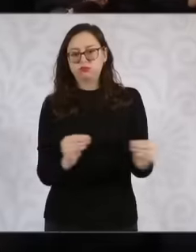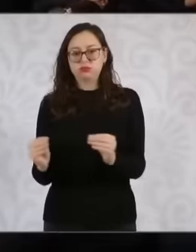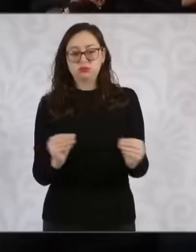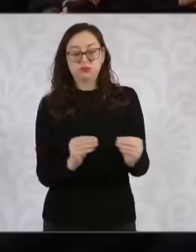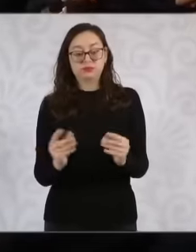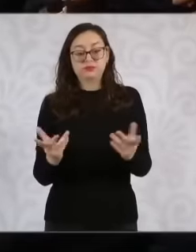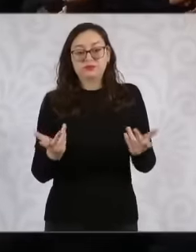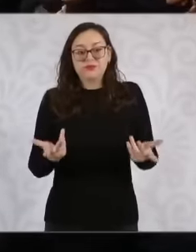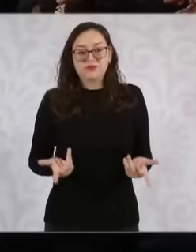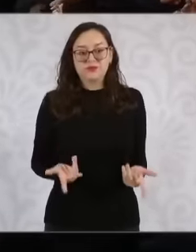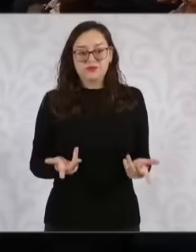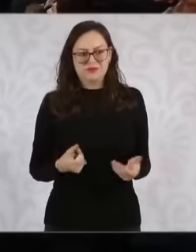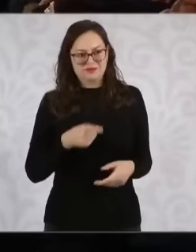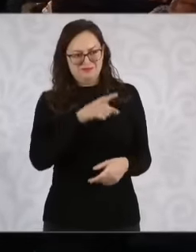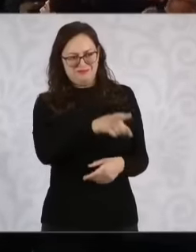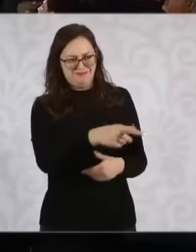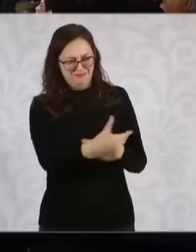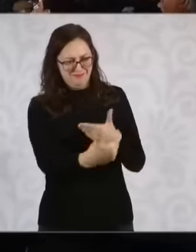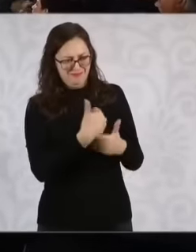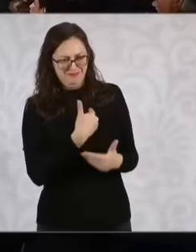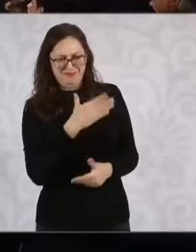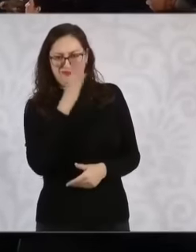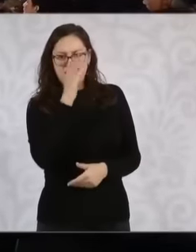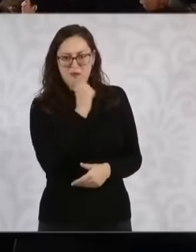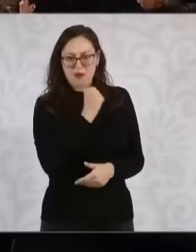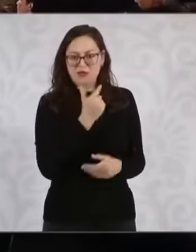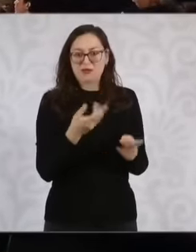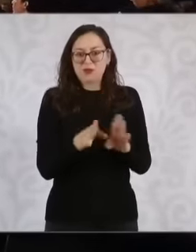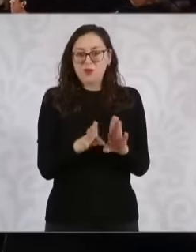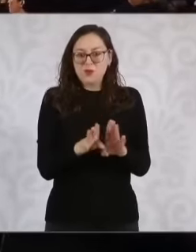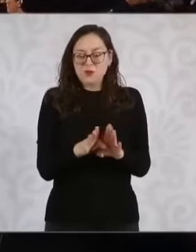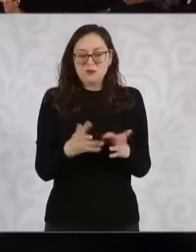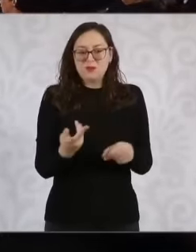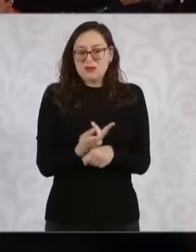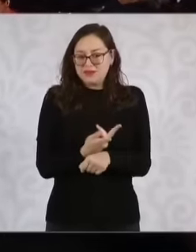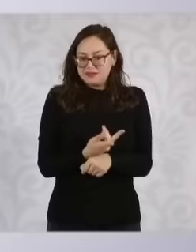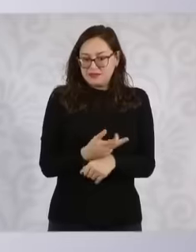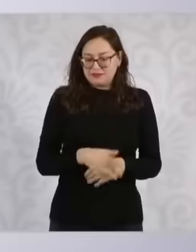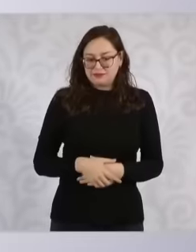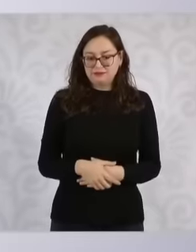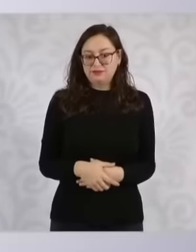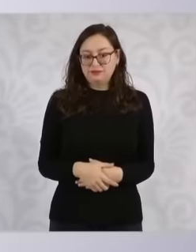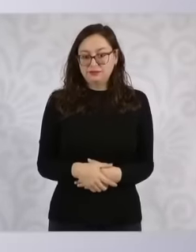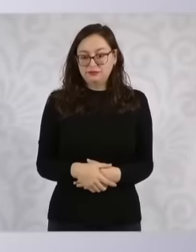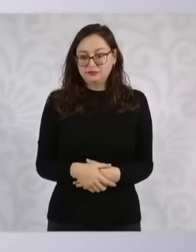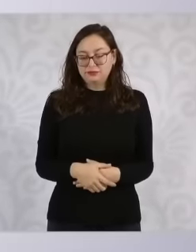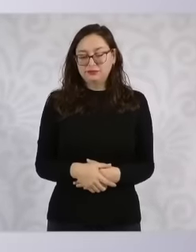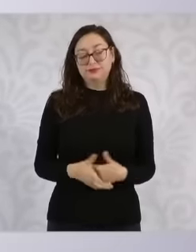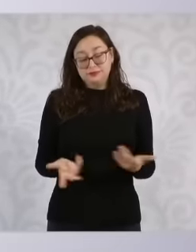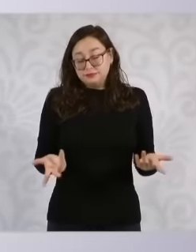they say that there is no competition to suspend the electoral acts Well, that's what we have been